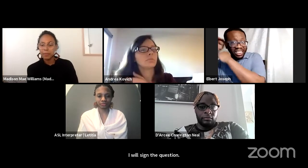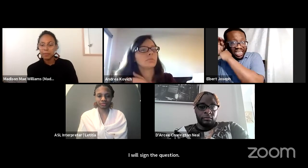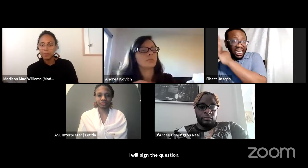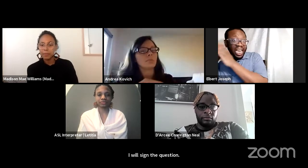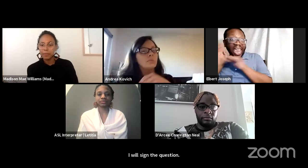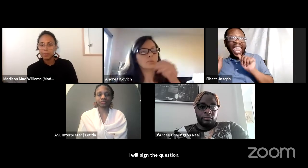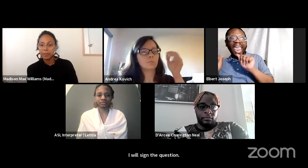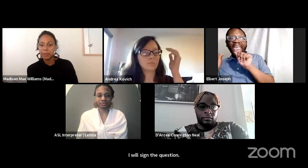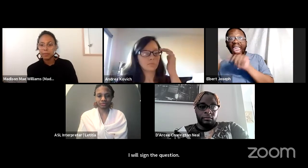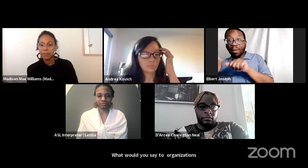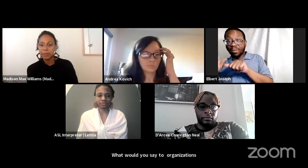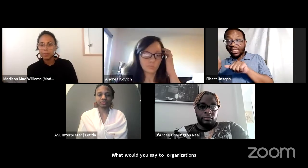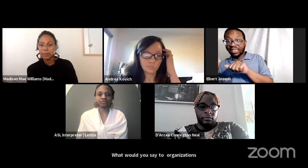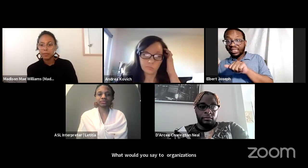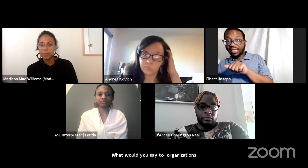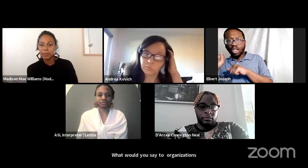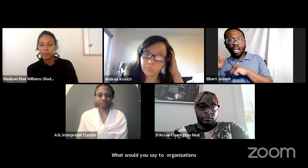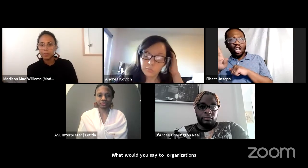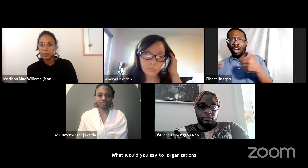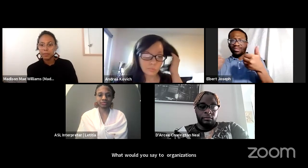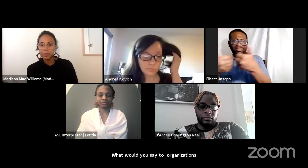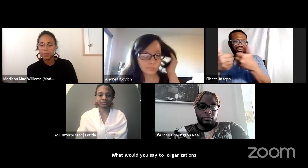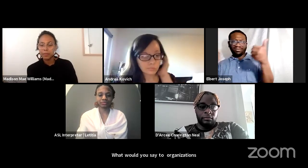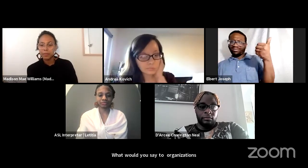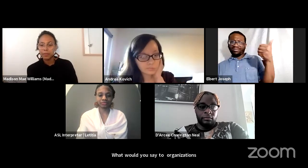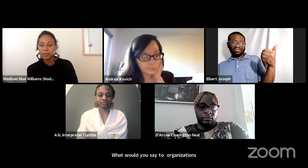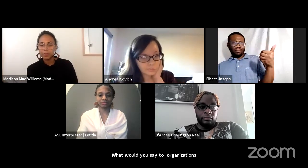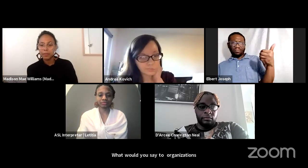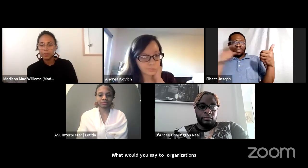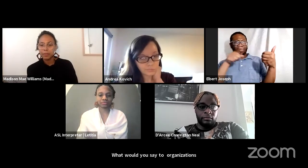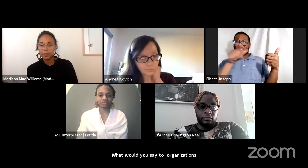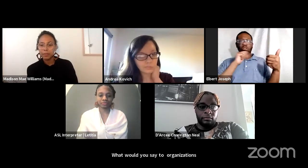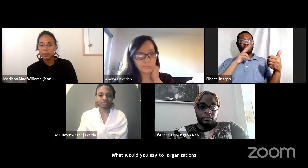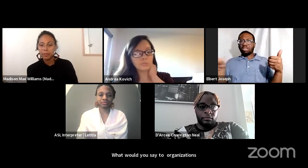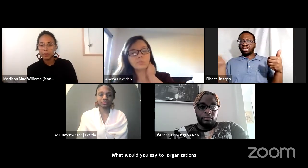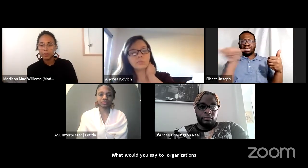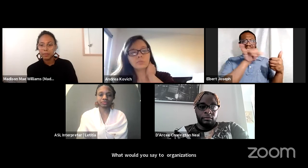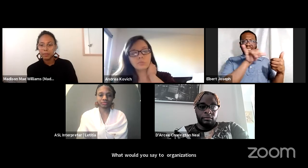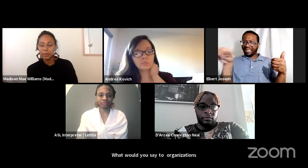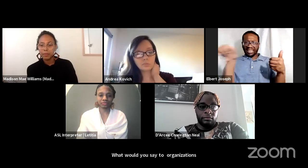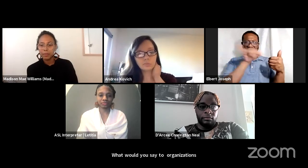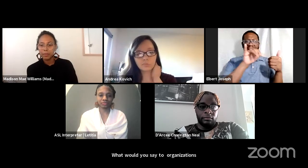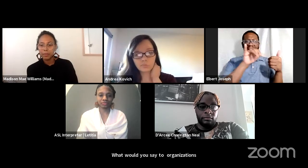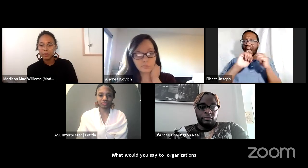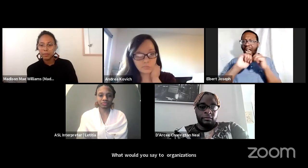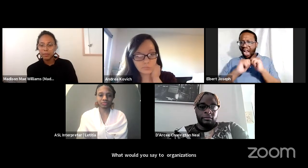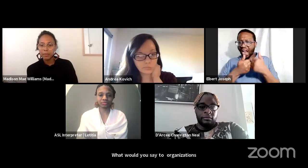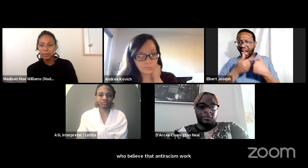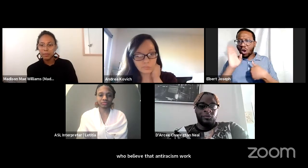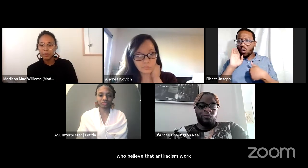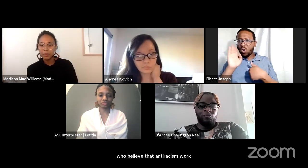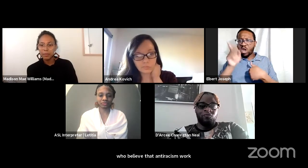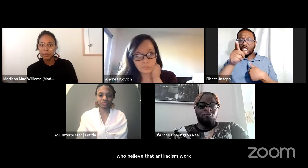who believe that anti-racism work and anti-abolism work need to be done separately from one another?